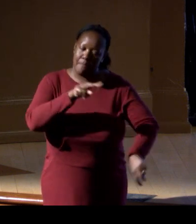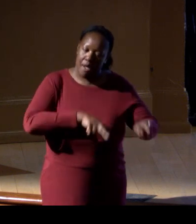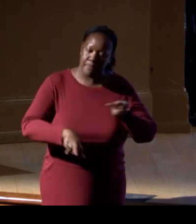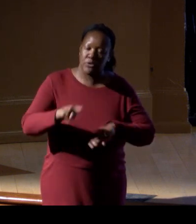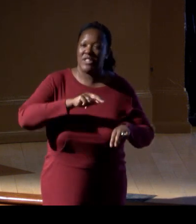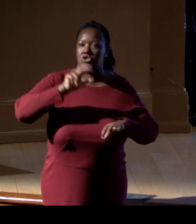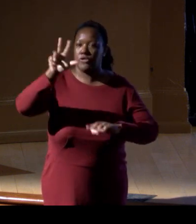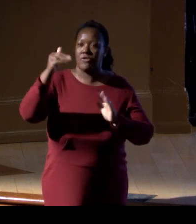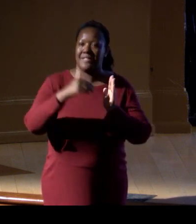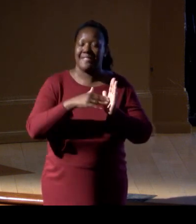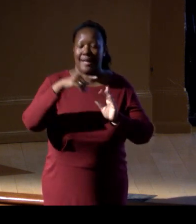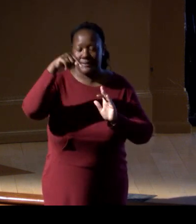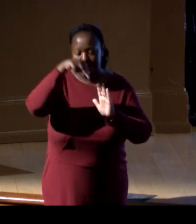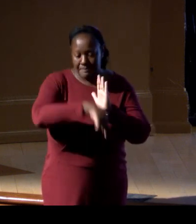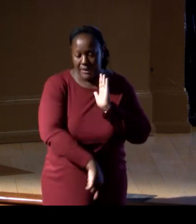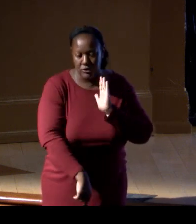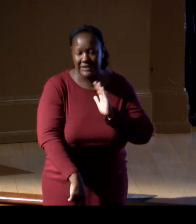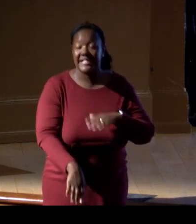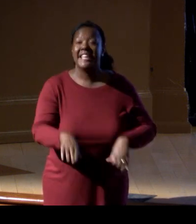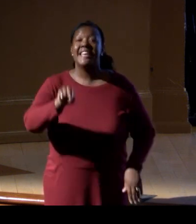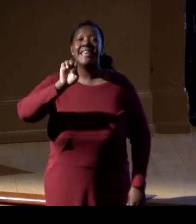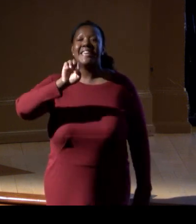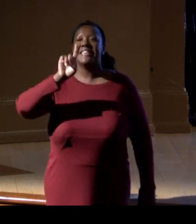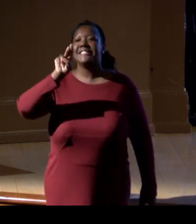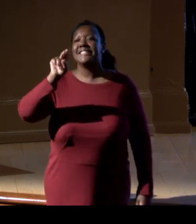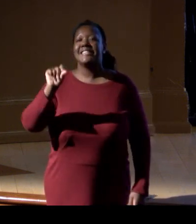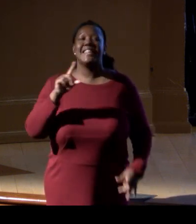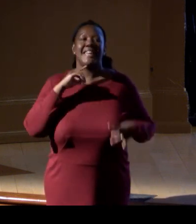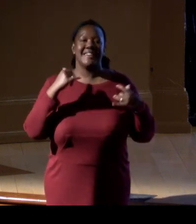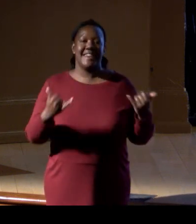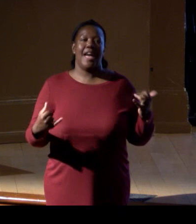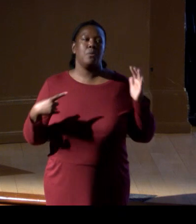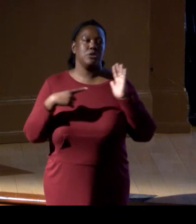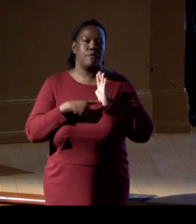eDNA offers an affordable way where we can collect that information